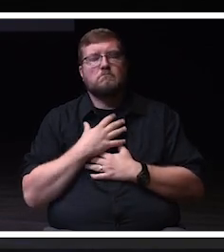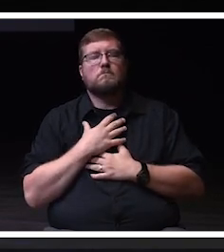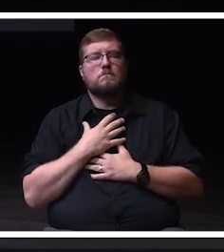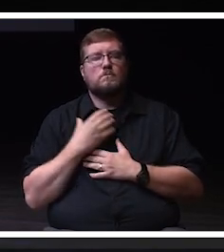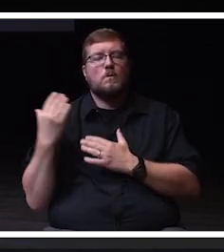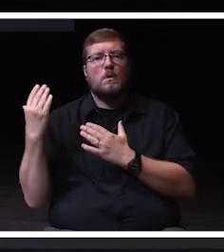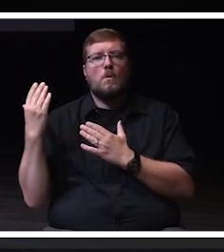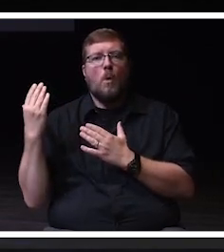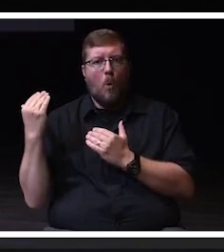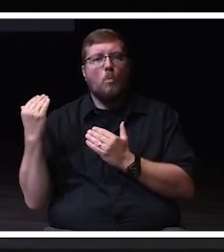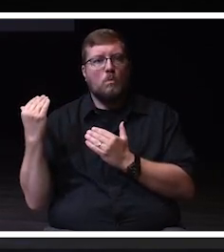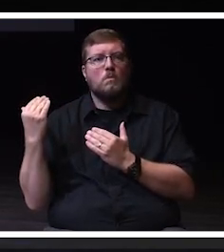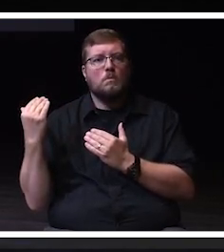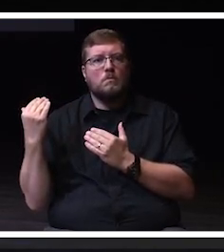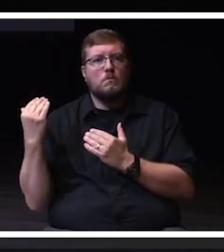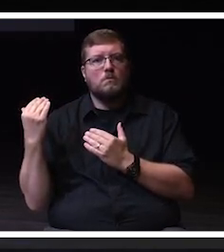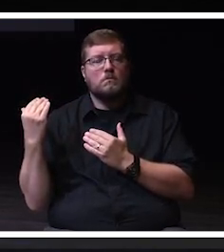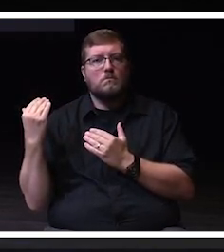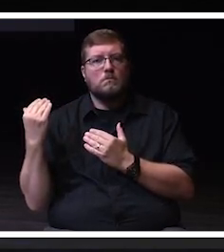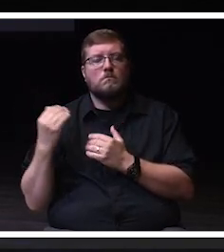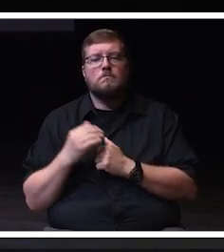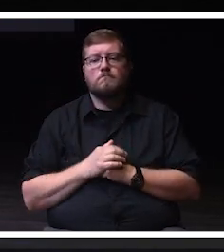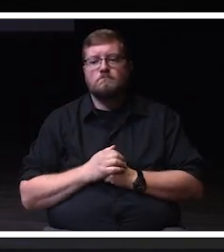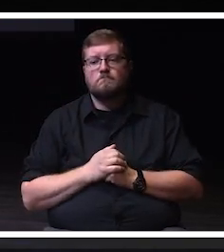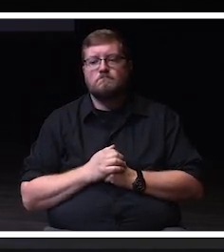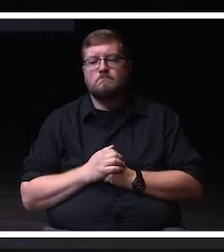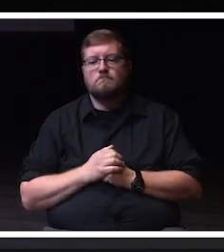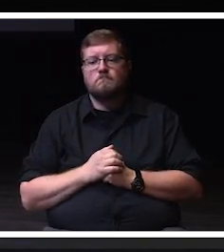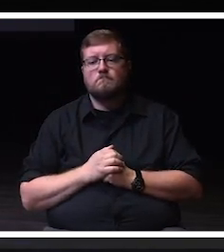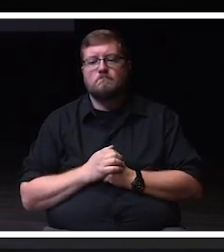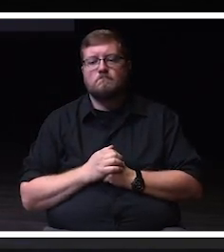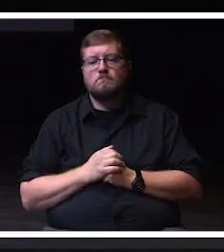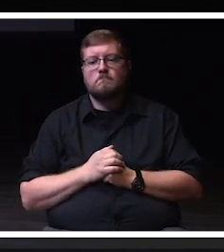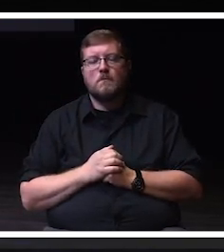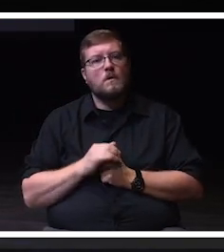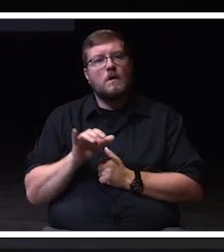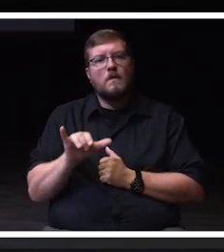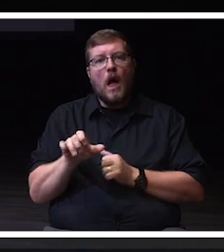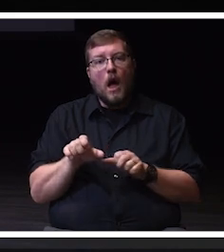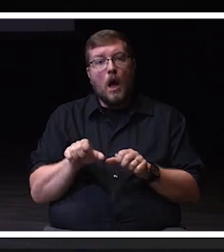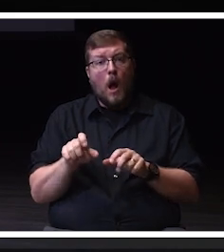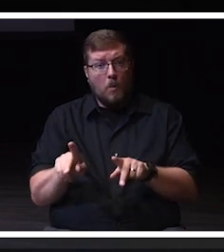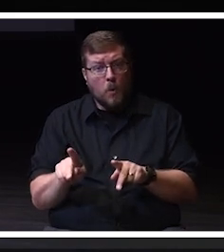for the opportunity to begin to talk about